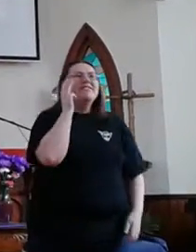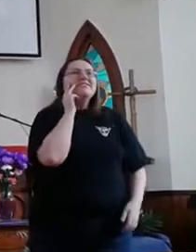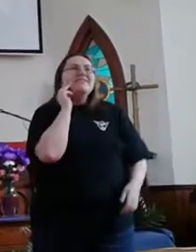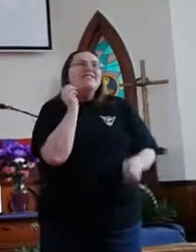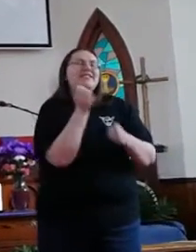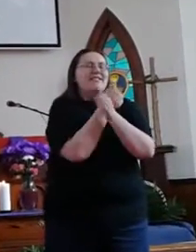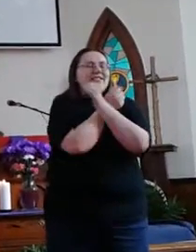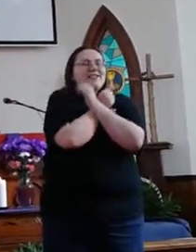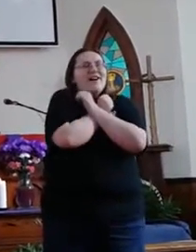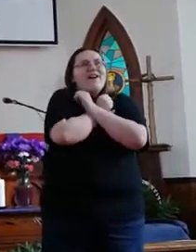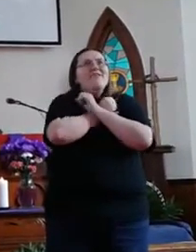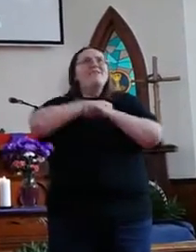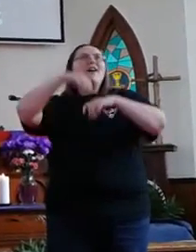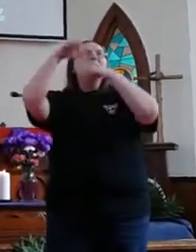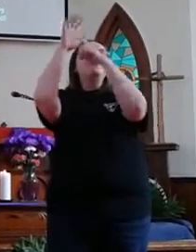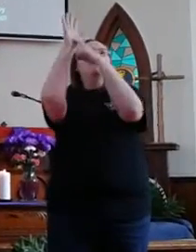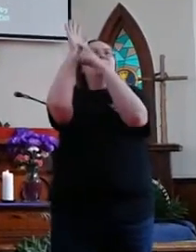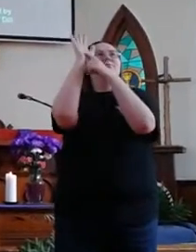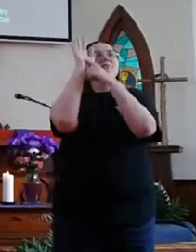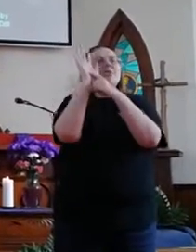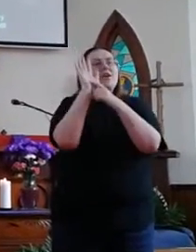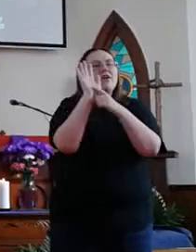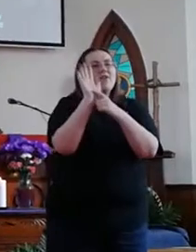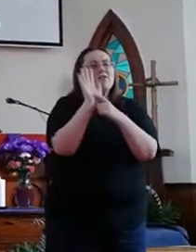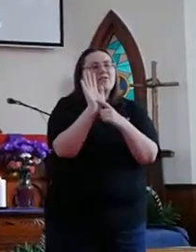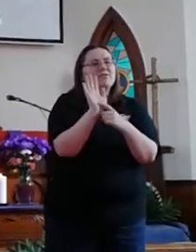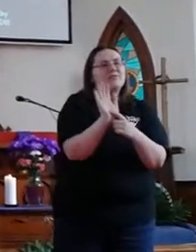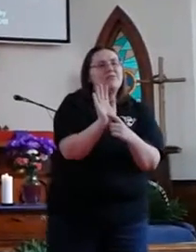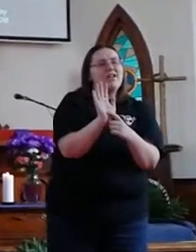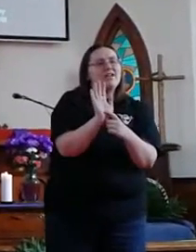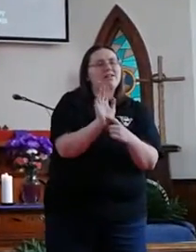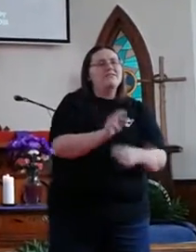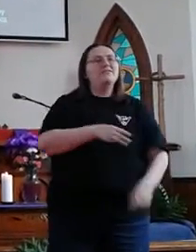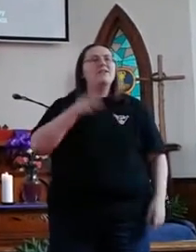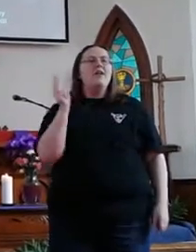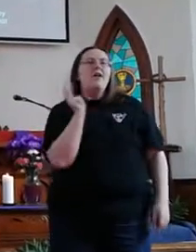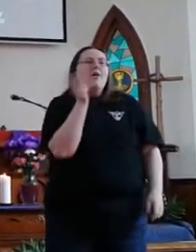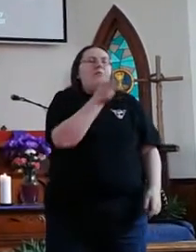We see the love that You showed us